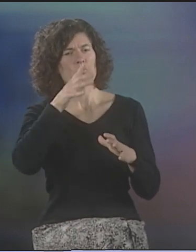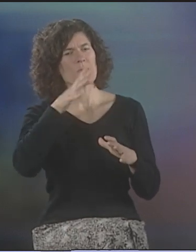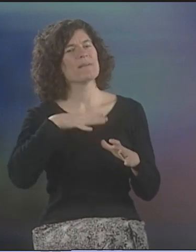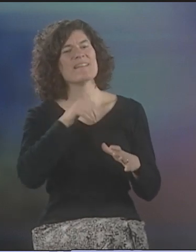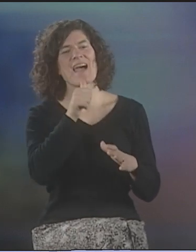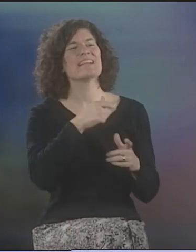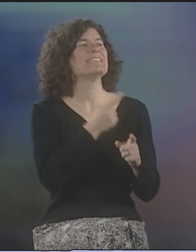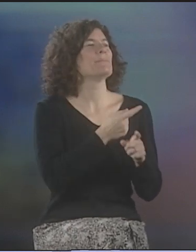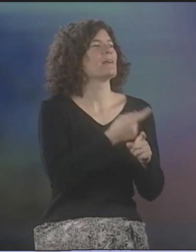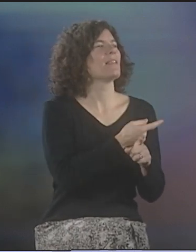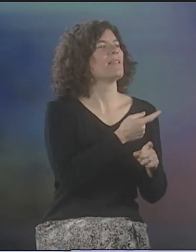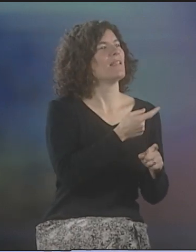IT WAS A PERFORMANCE GROUP...